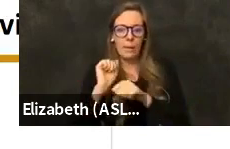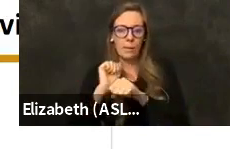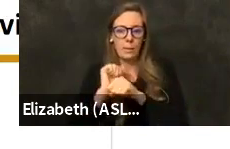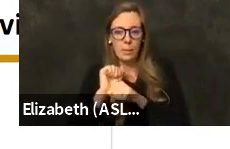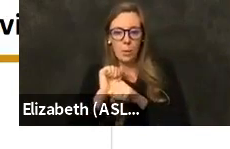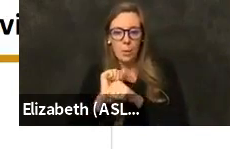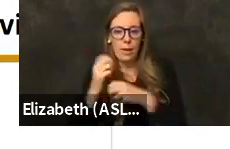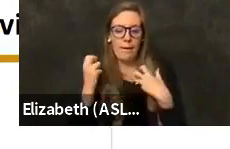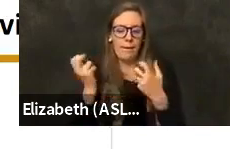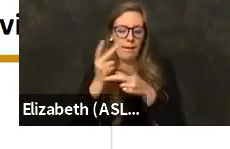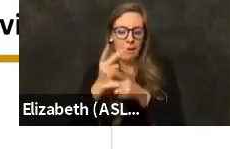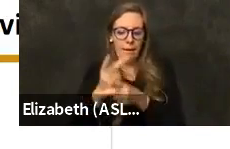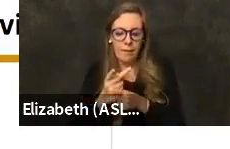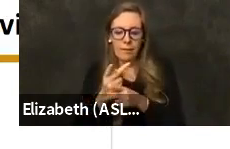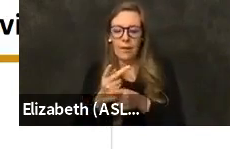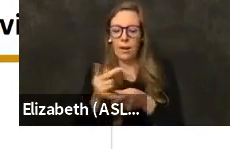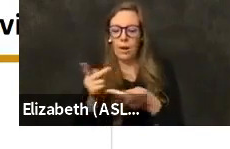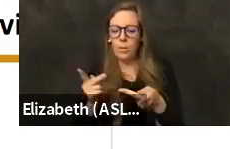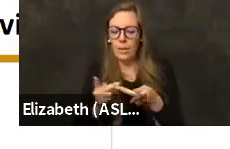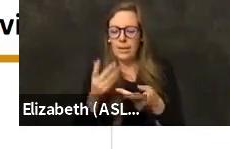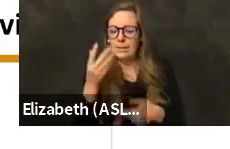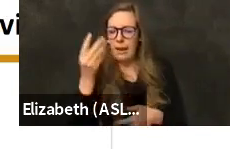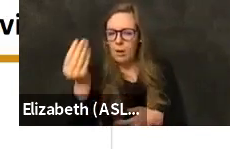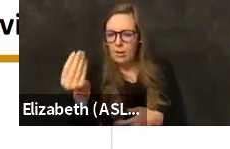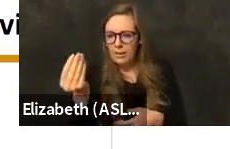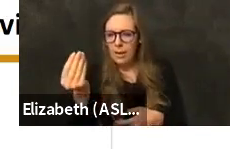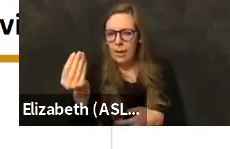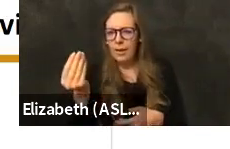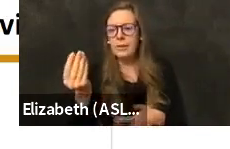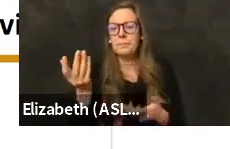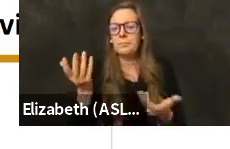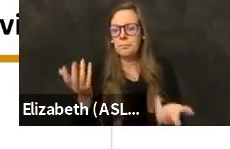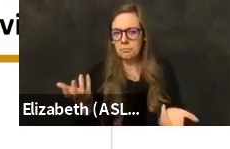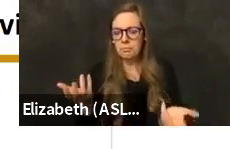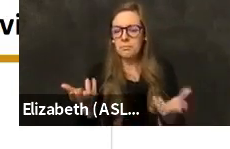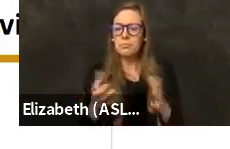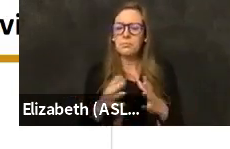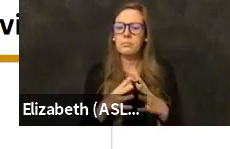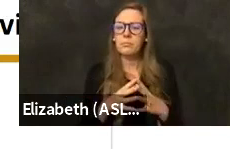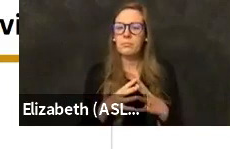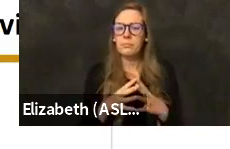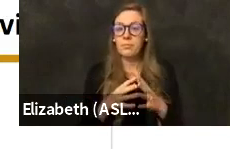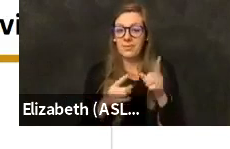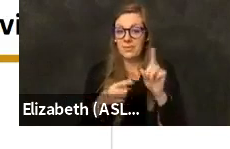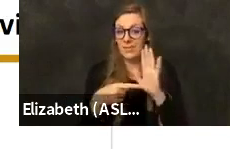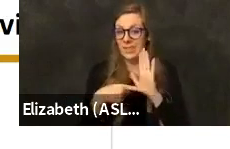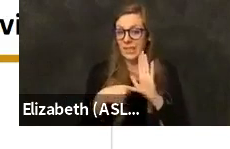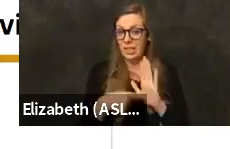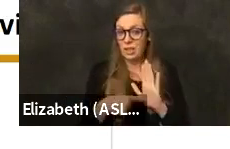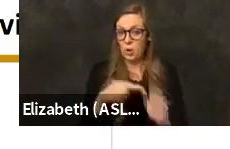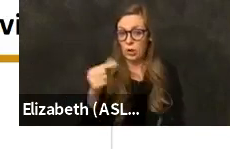care facility outside of the county and received their vaccination there. This is showing in green on these farms.